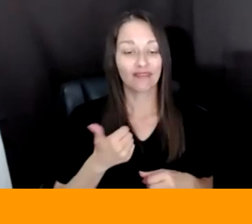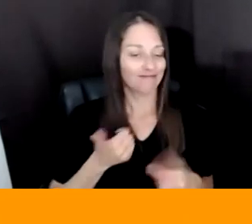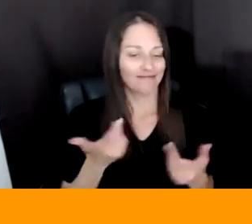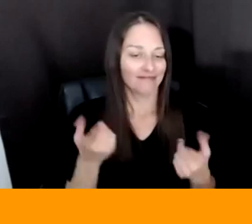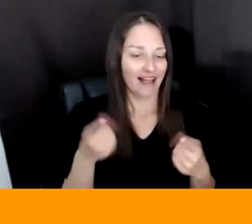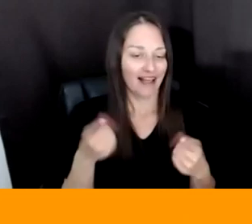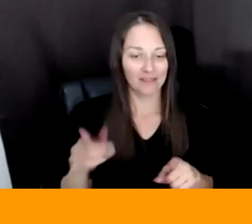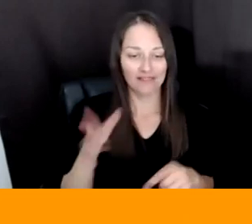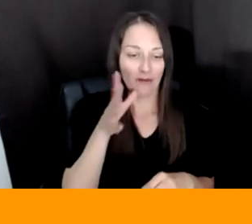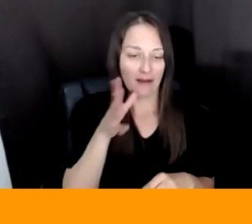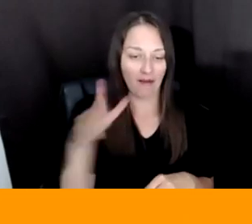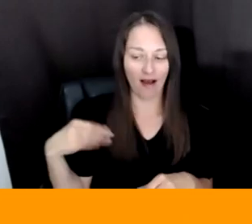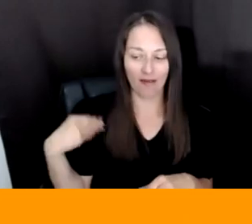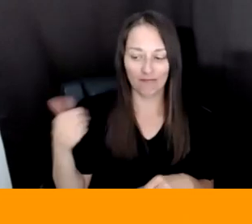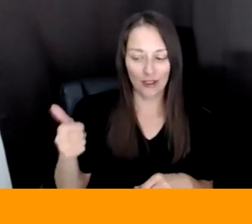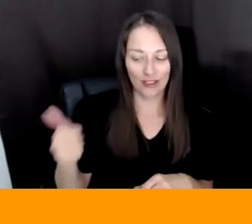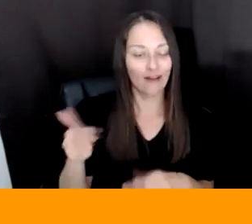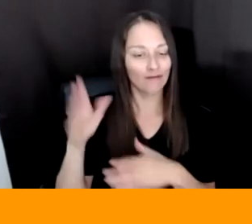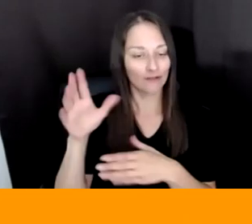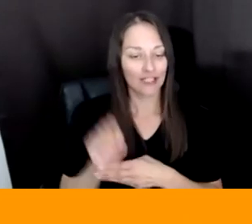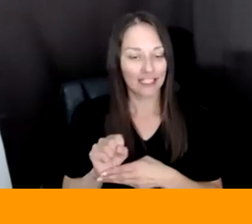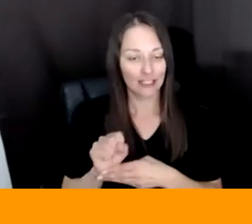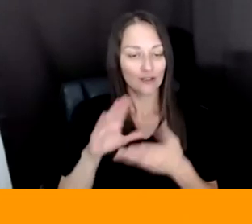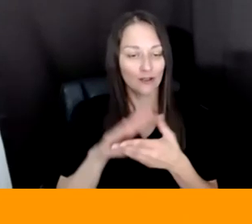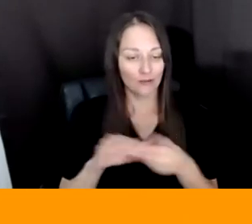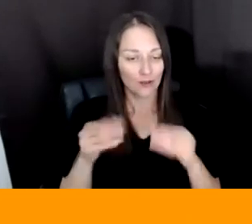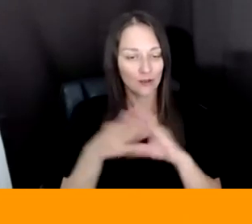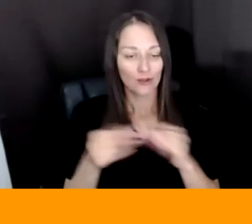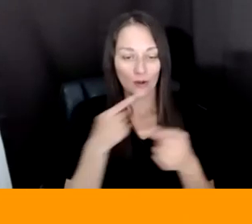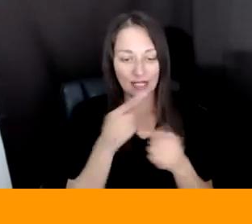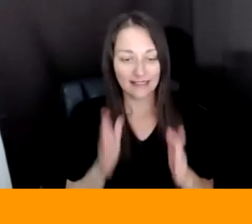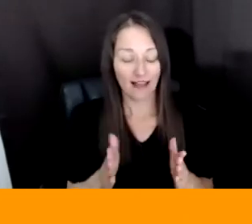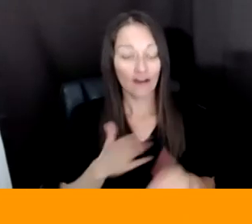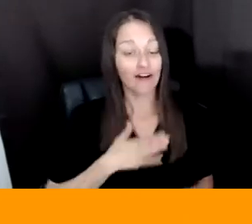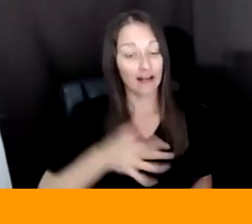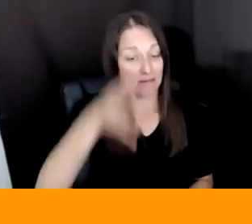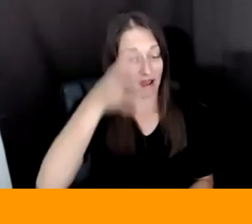AS A TRADITIONAL STORYTELLER BUT MY FATHER WAS A TECHNOLOGIST AND, AND WORKED FOR KODAK. AND BOTH